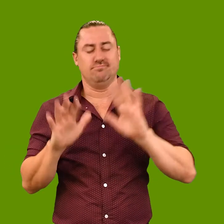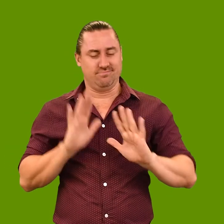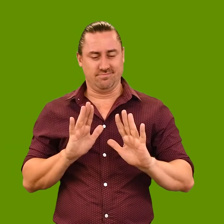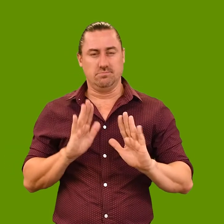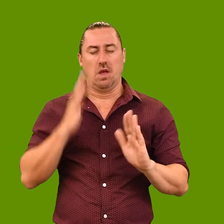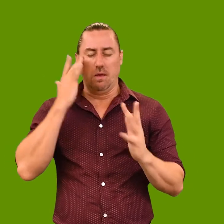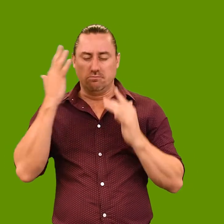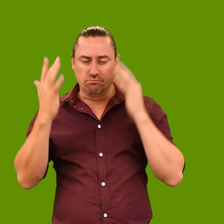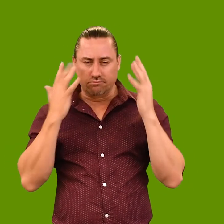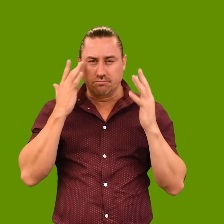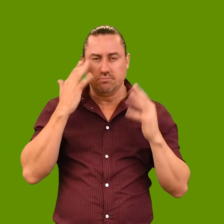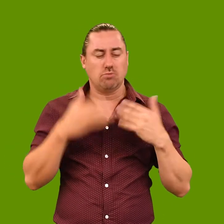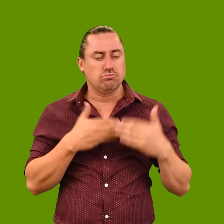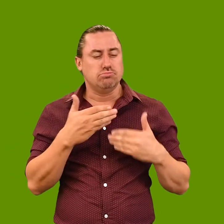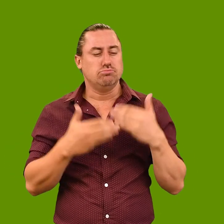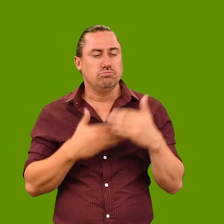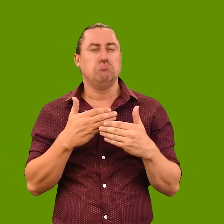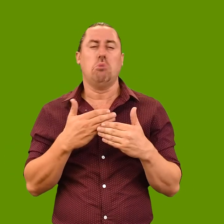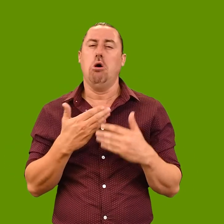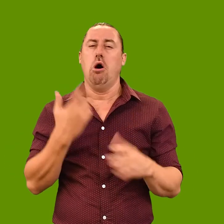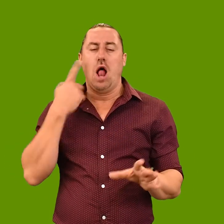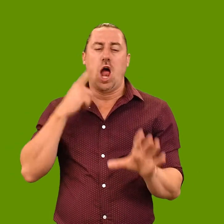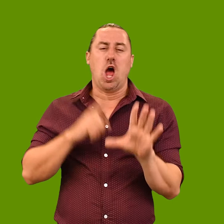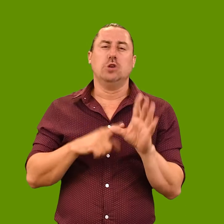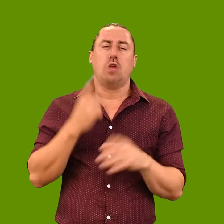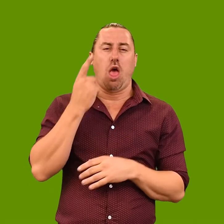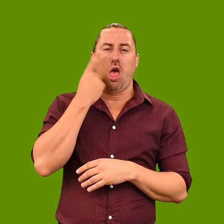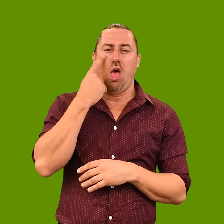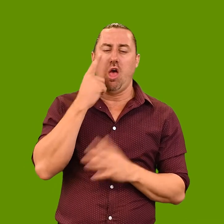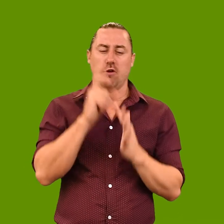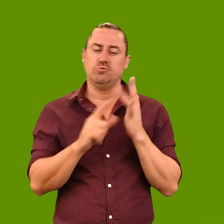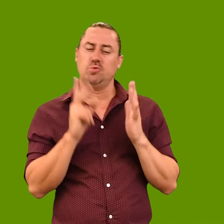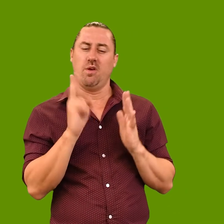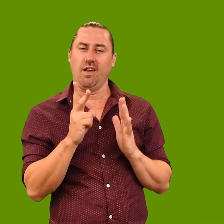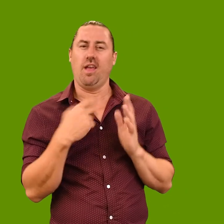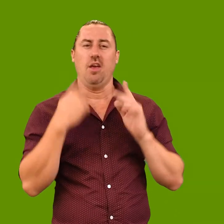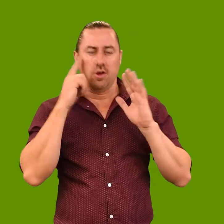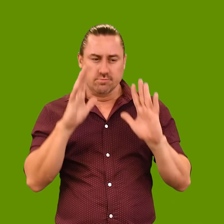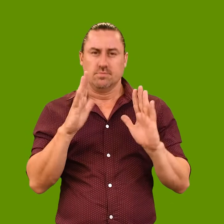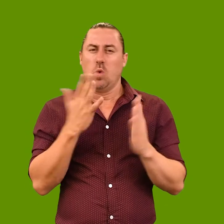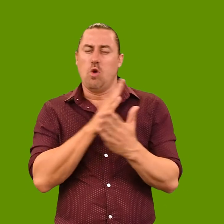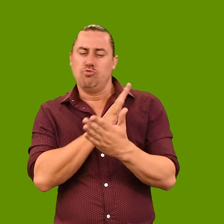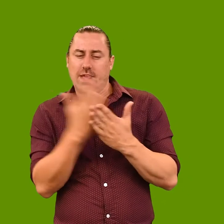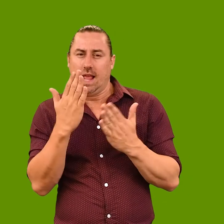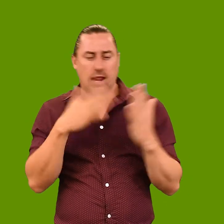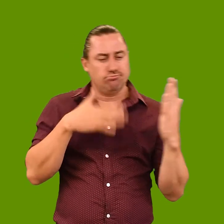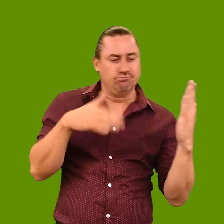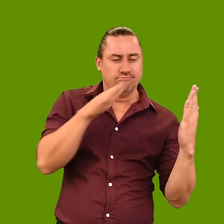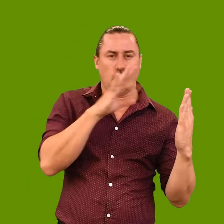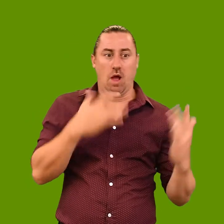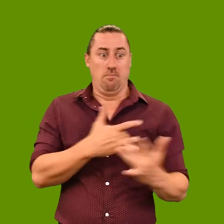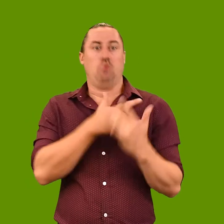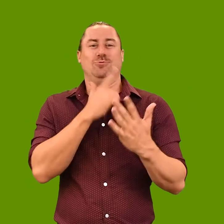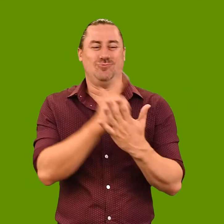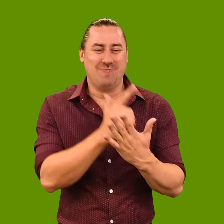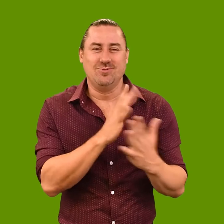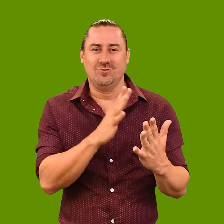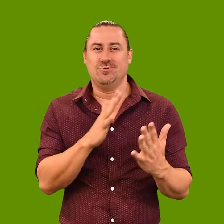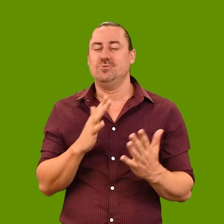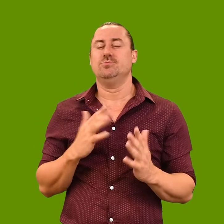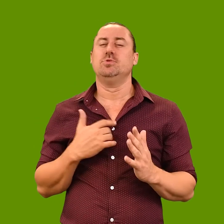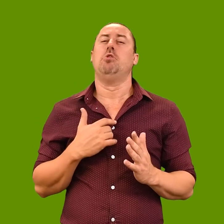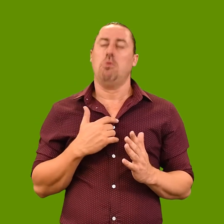I let the idea and initial drawings percolate then last year revisited the subject, working in quite a realistic way, which didn’t capture the intensity.